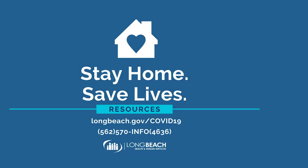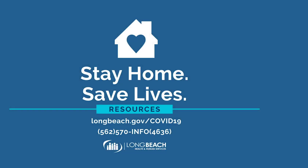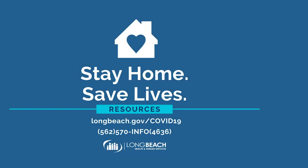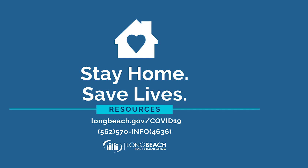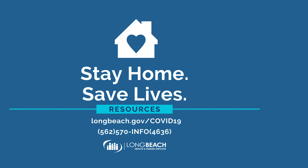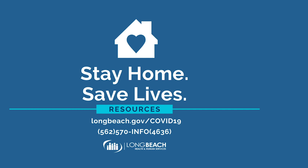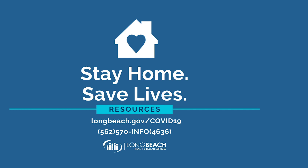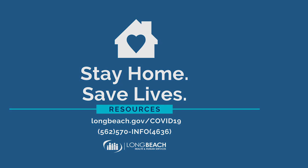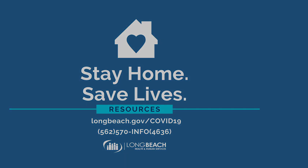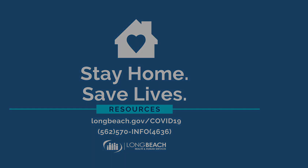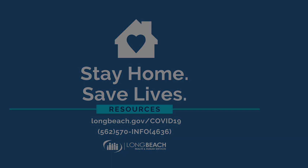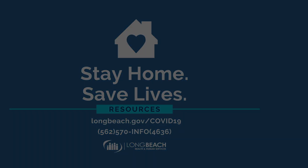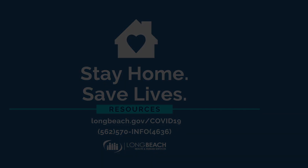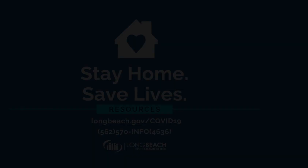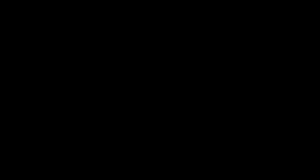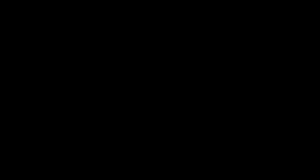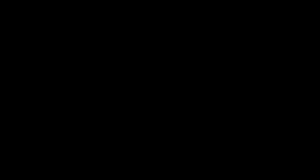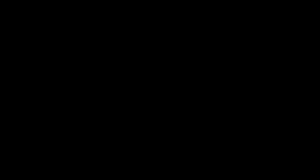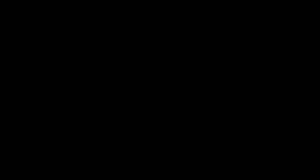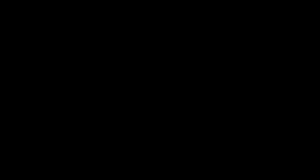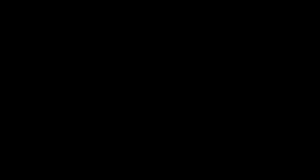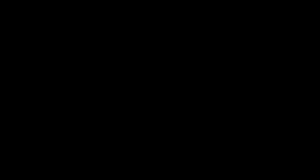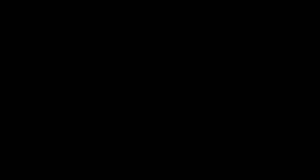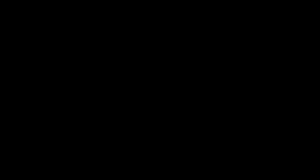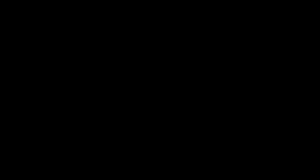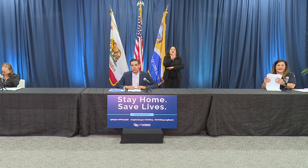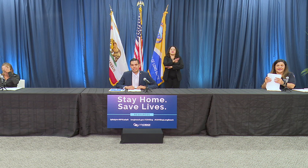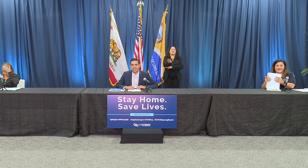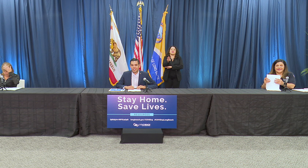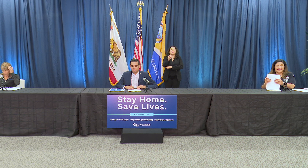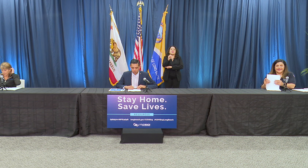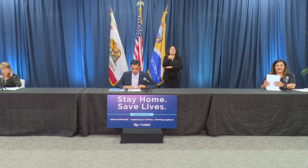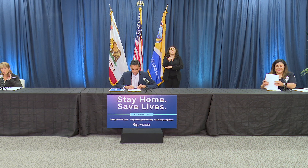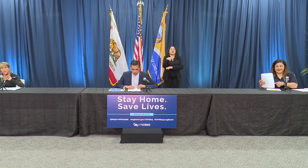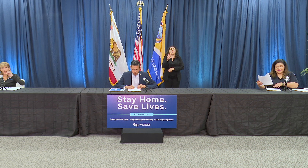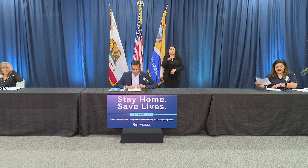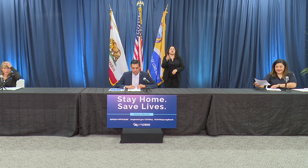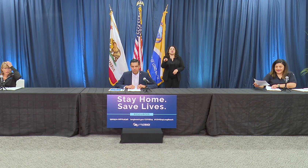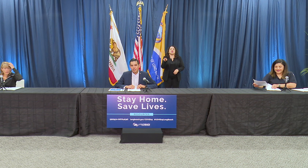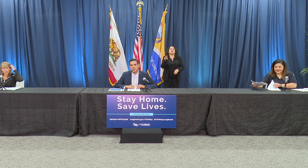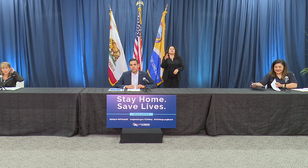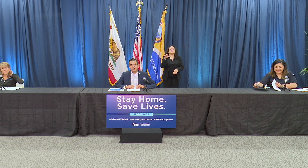Well thank you everyone and good afternoon. Today is May 22nd, 2020 this is